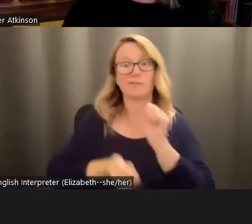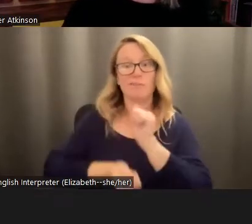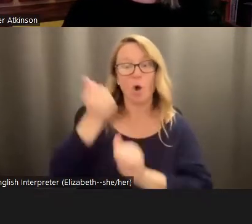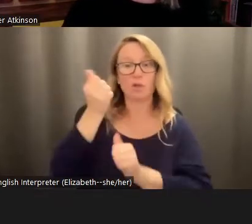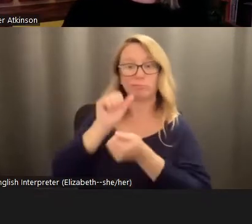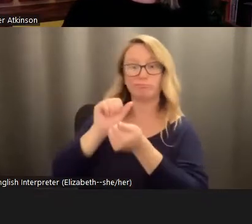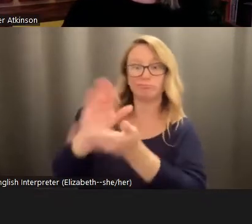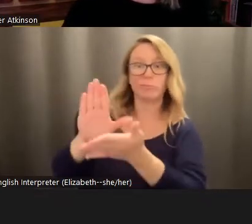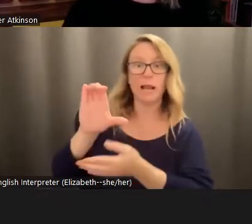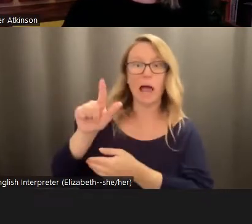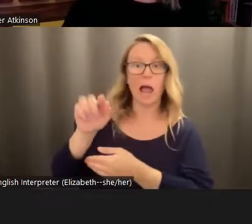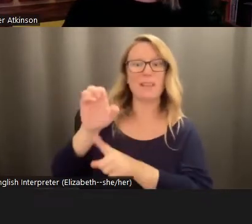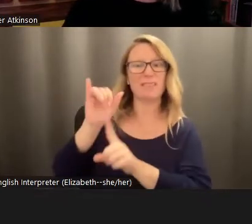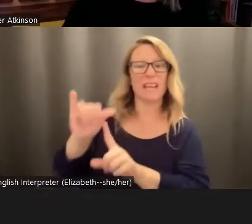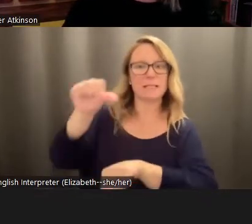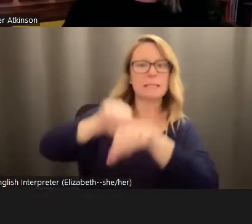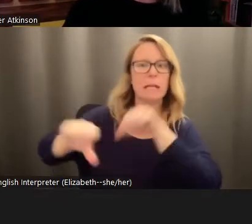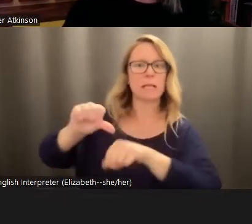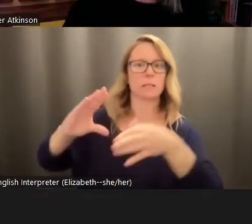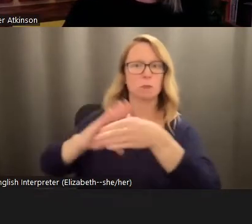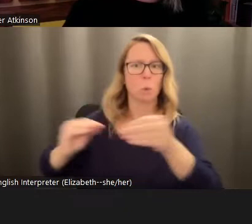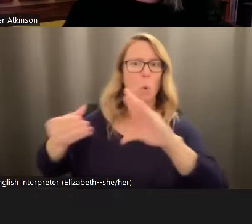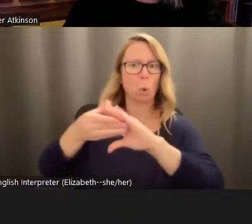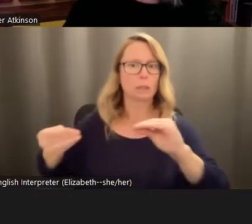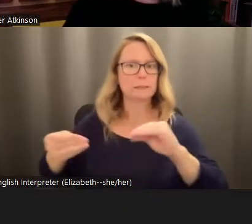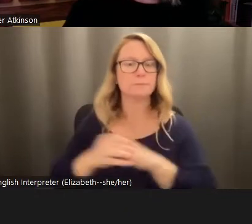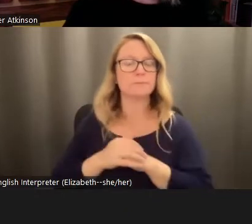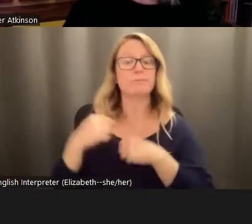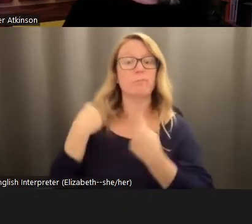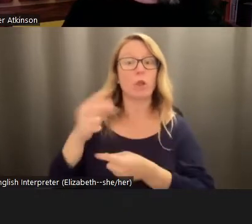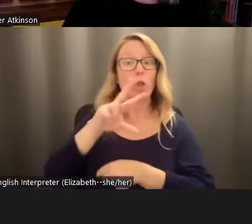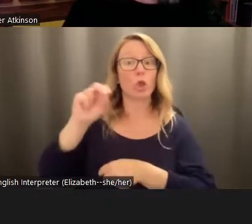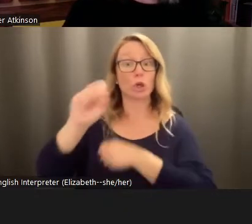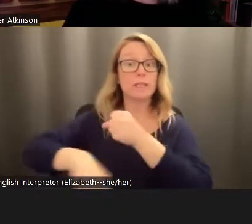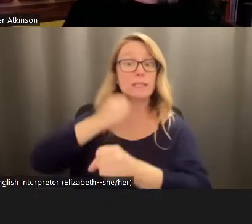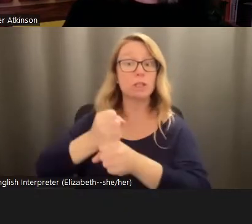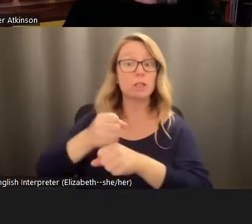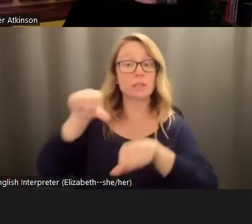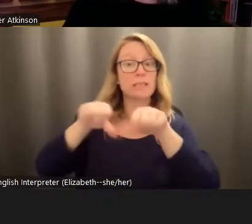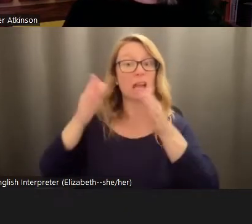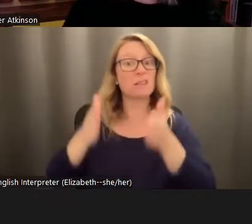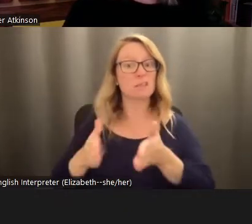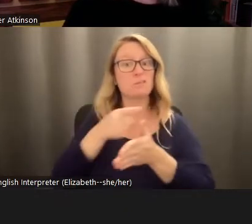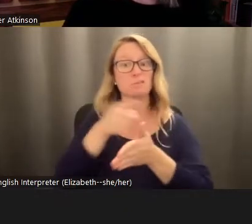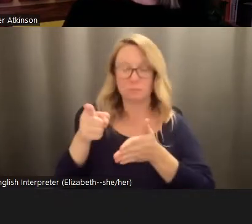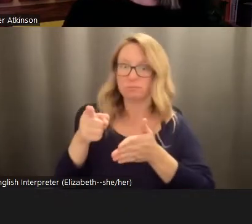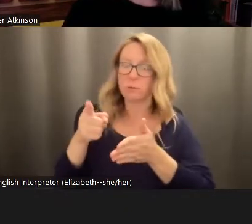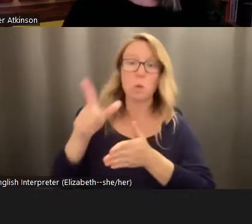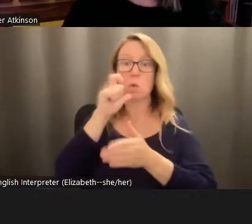story as a science story. For the past 30 years, scientists have been the main communicators. And so we've